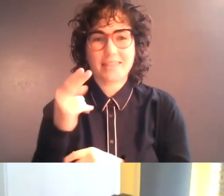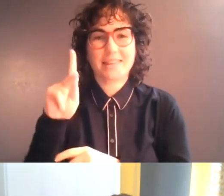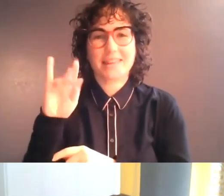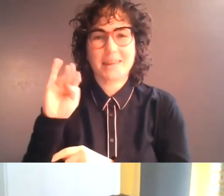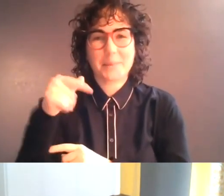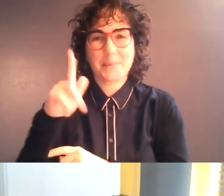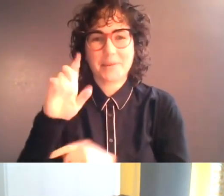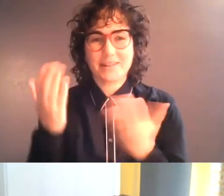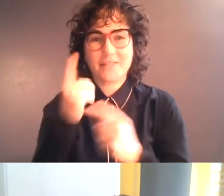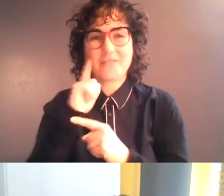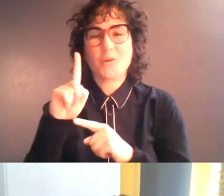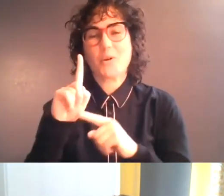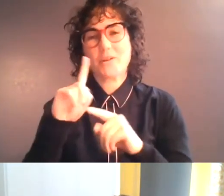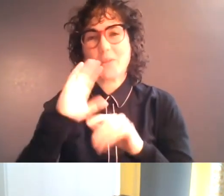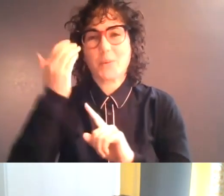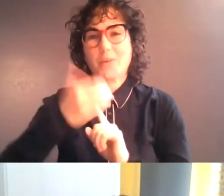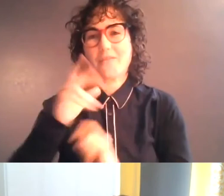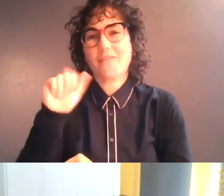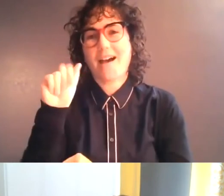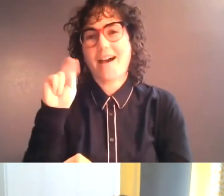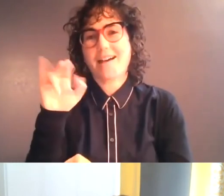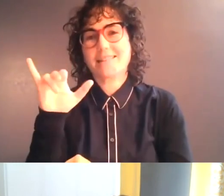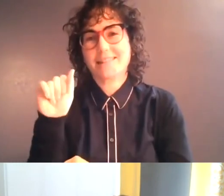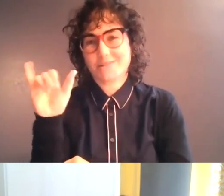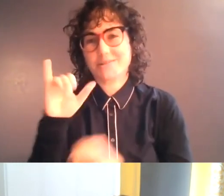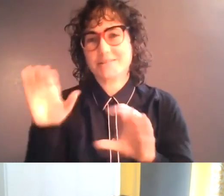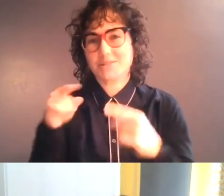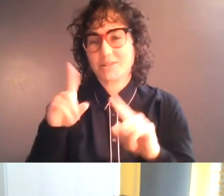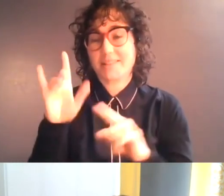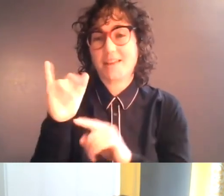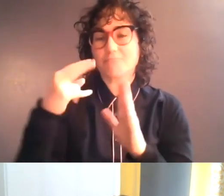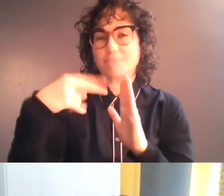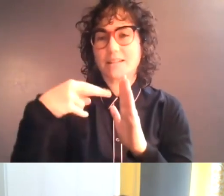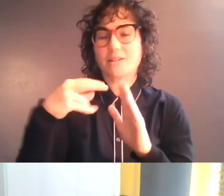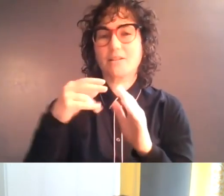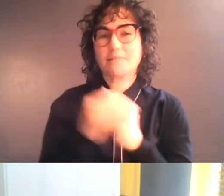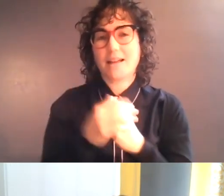role of Anya, which she also played during the staged reading of I WAS NEVER ALONE at